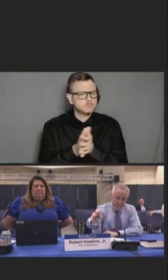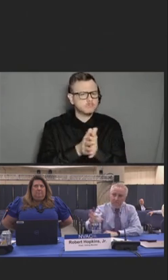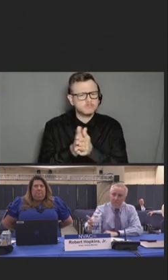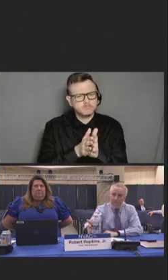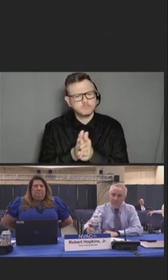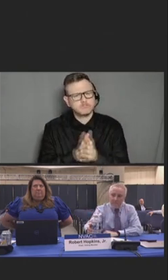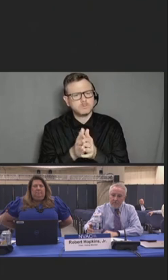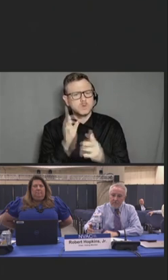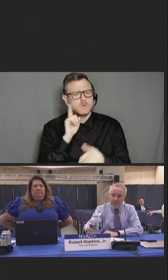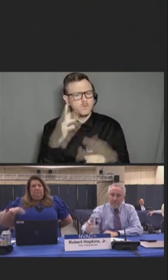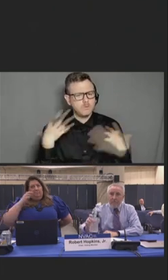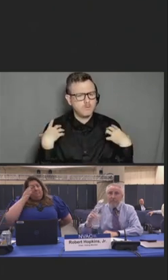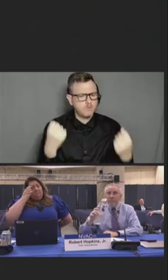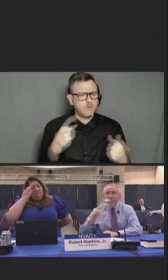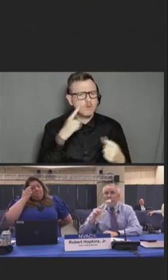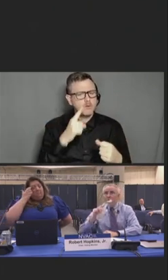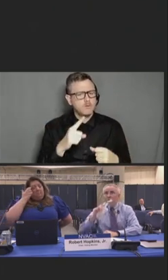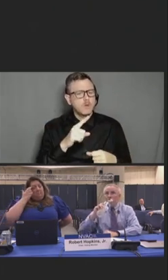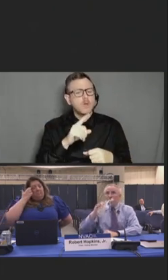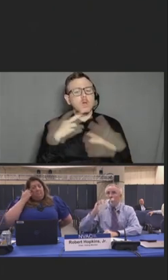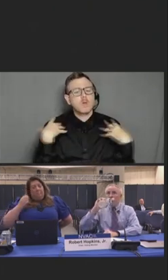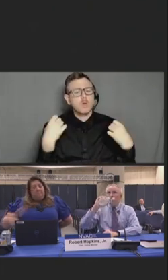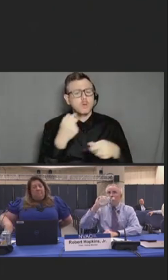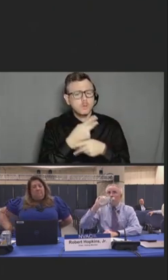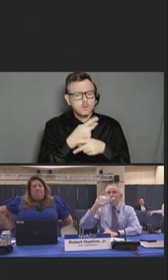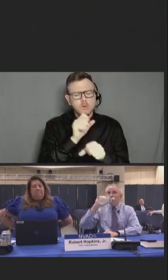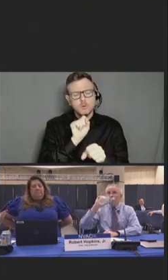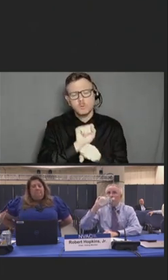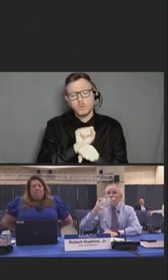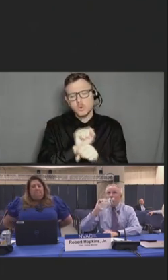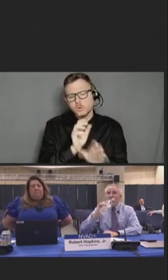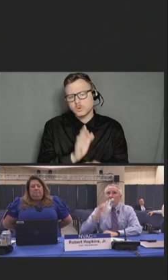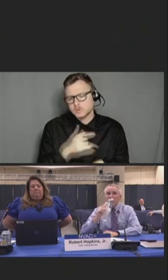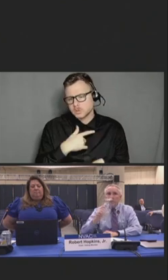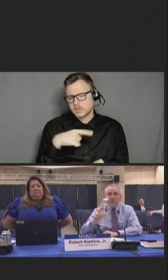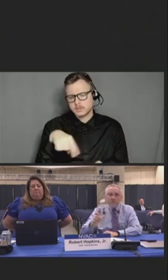We are especially grateful to healthcare workers in the medical community for their steadfast